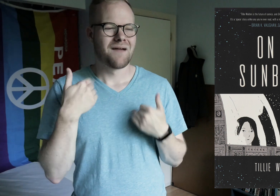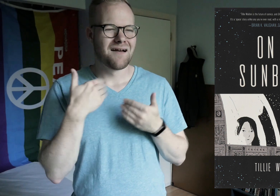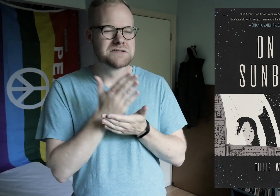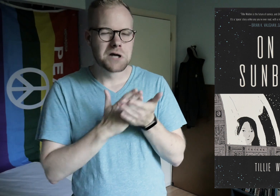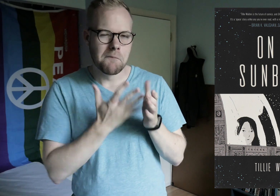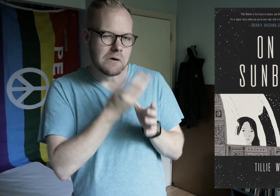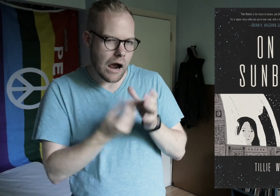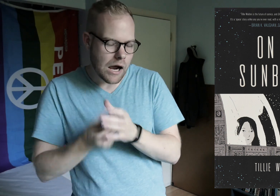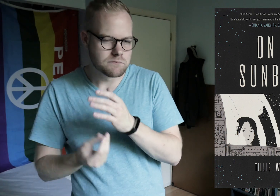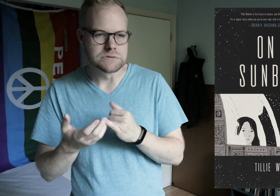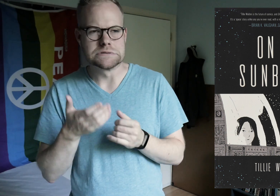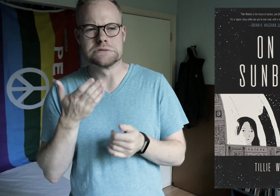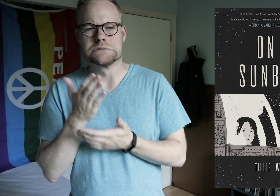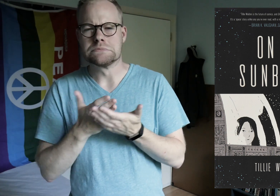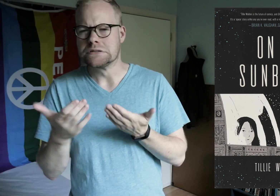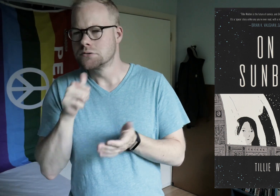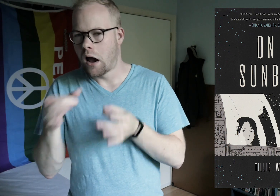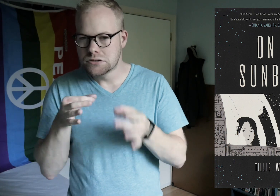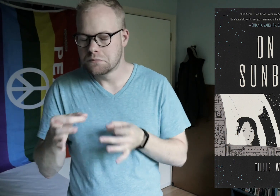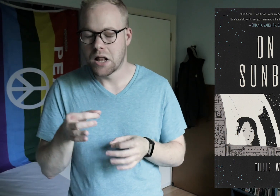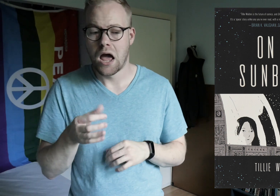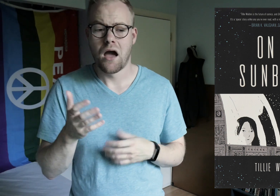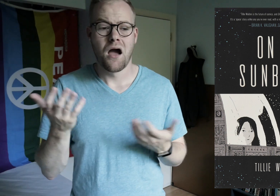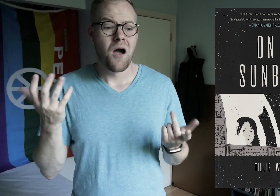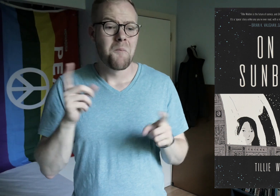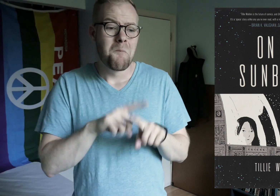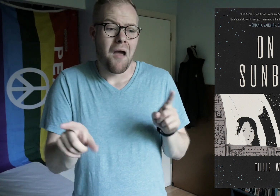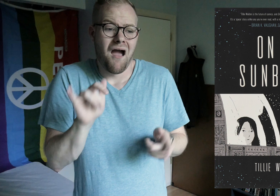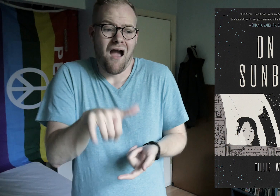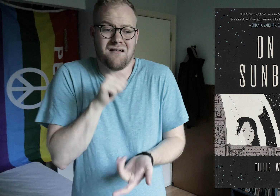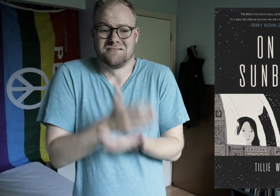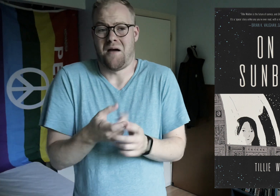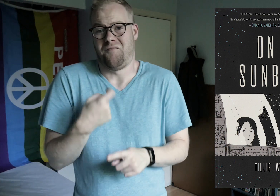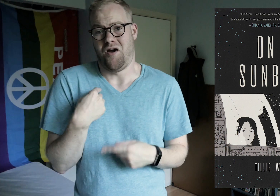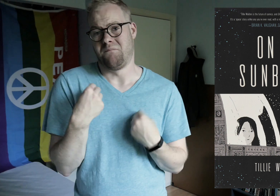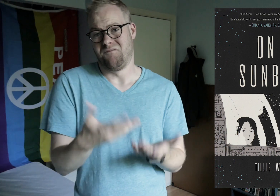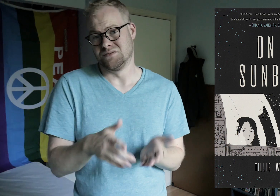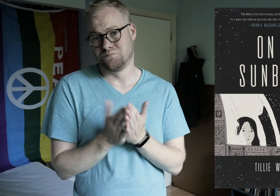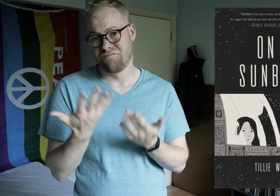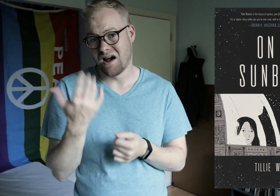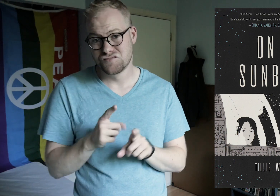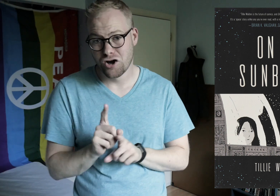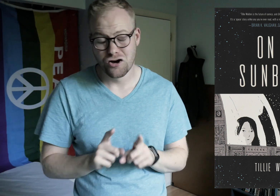There are some gaps, not everything is explained, but that didn’t stop me from giving this book five stars.